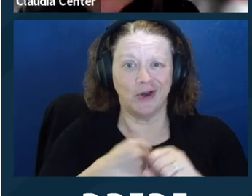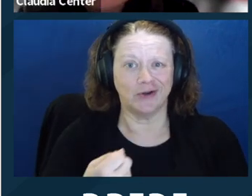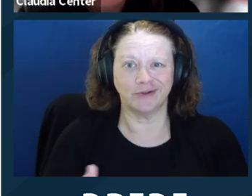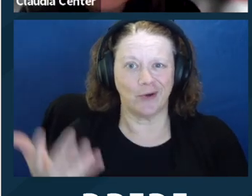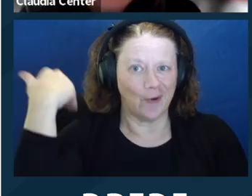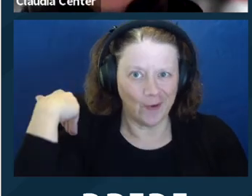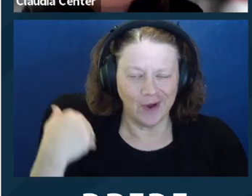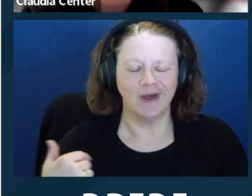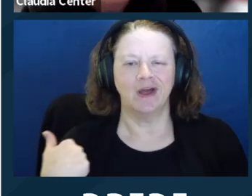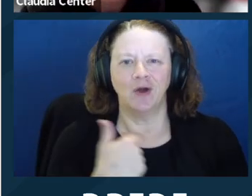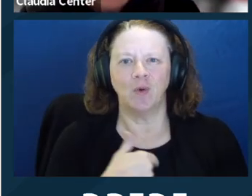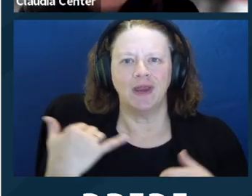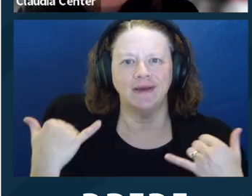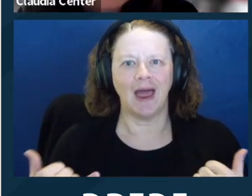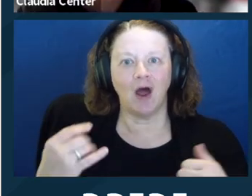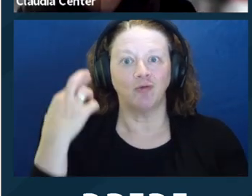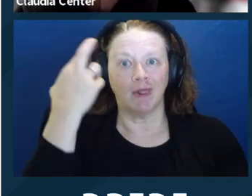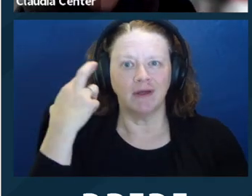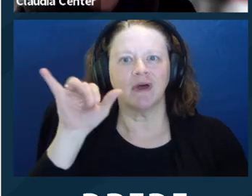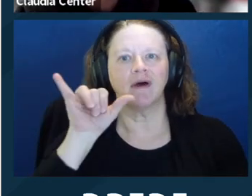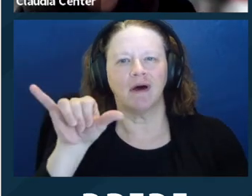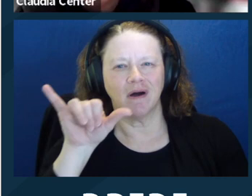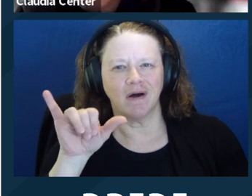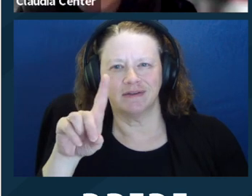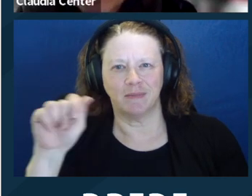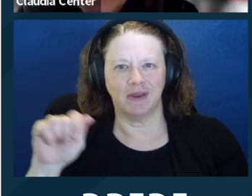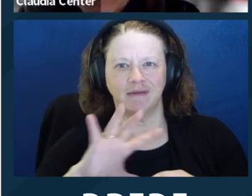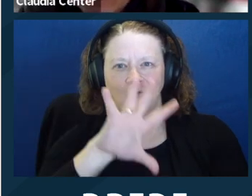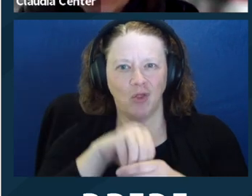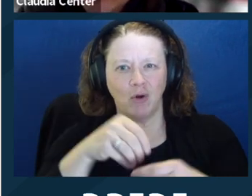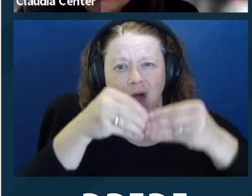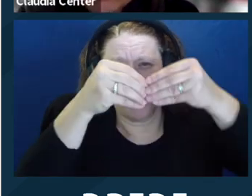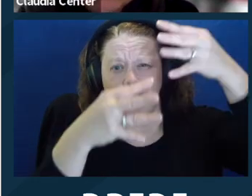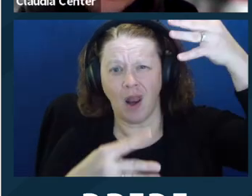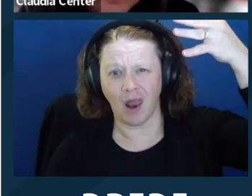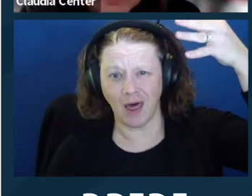Act, I think we all have a much broader view of what disabilities are and who our disabled